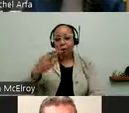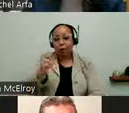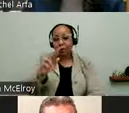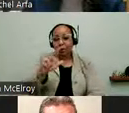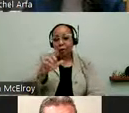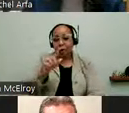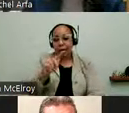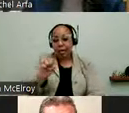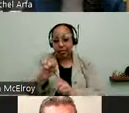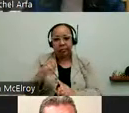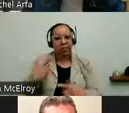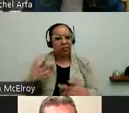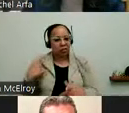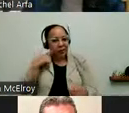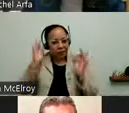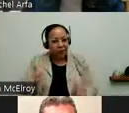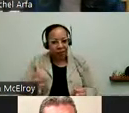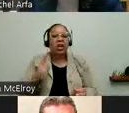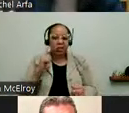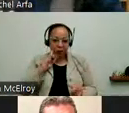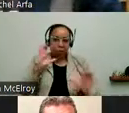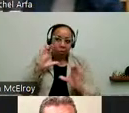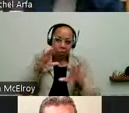(Chuckling) >> COMMISSIONER ARFA: Which is great,